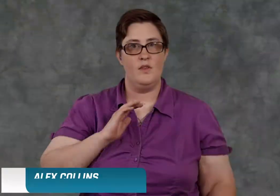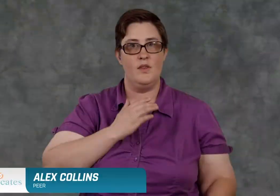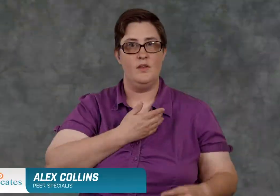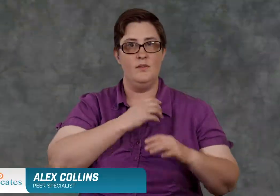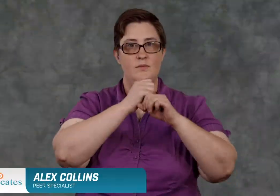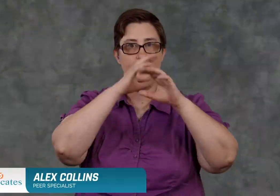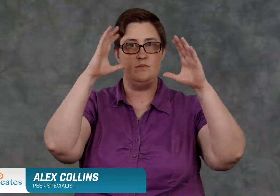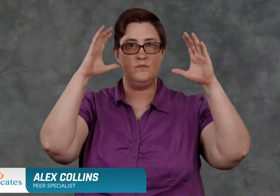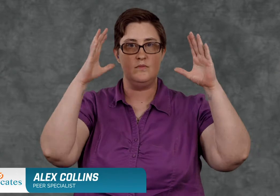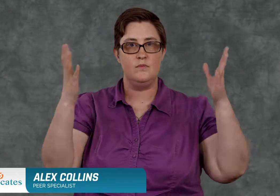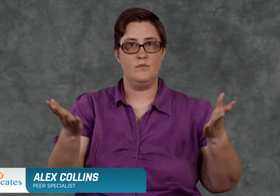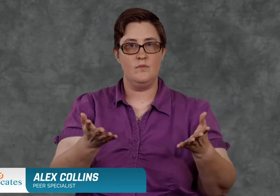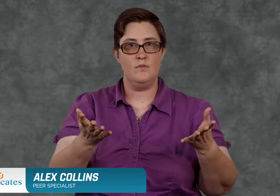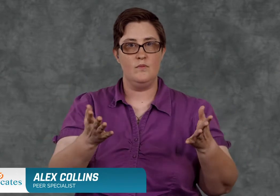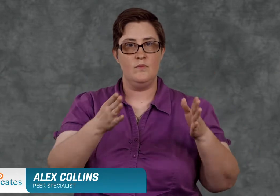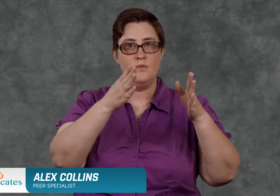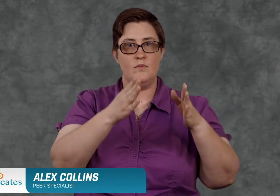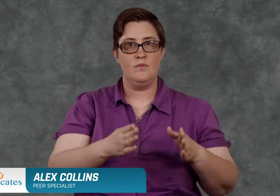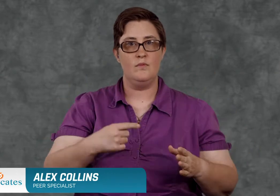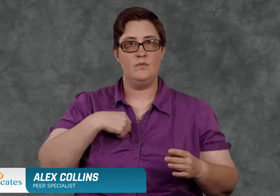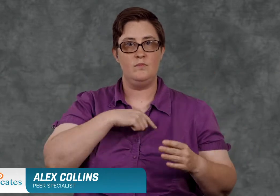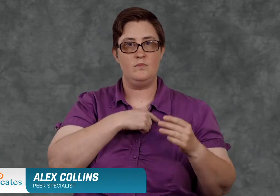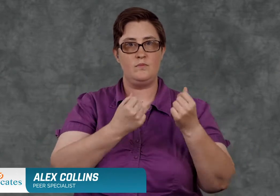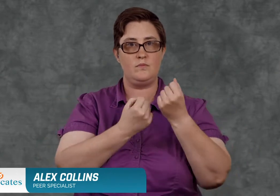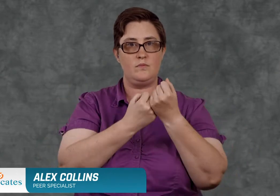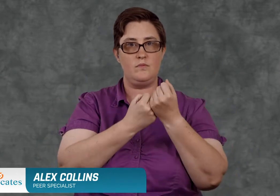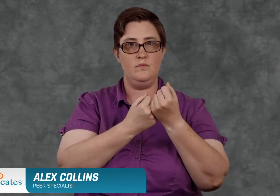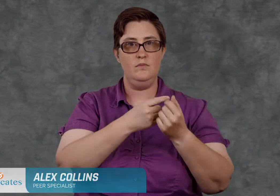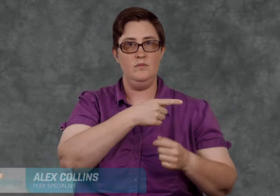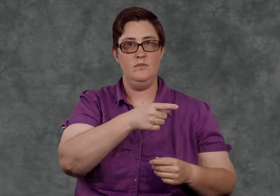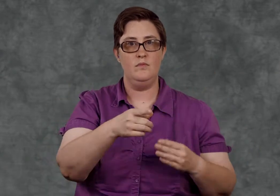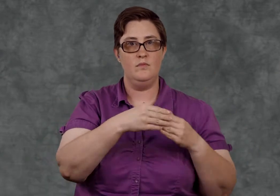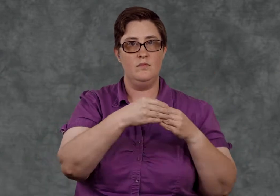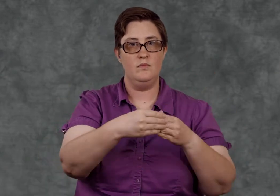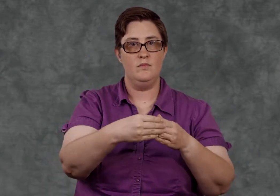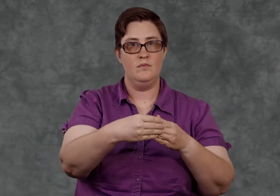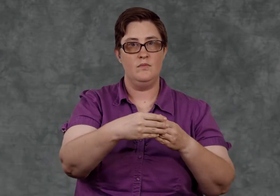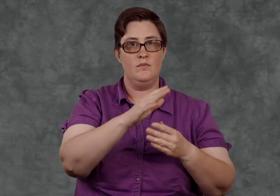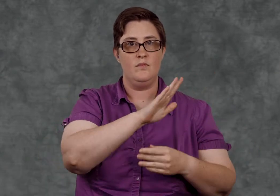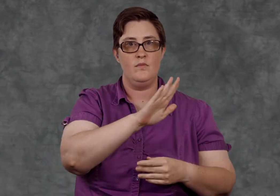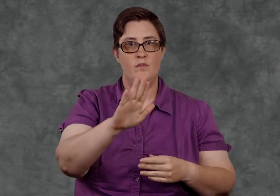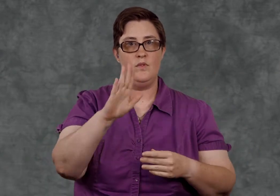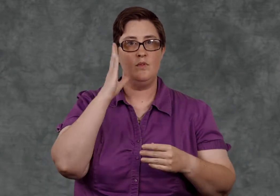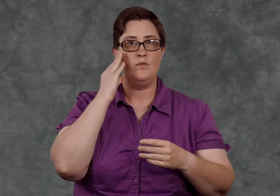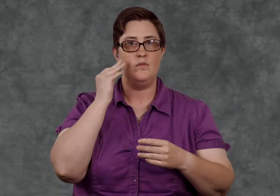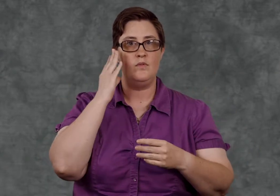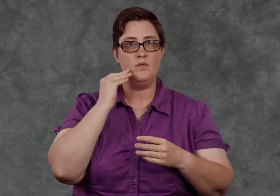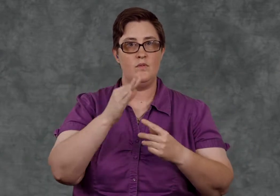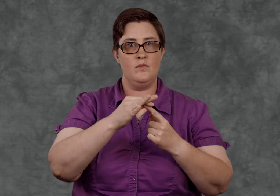We see the person we serve as a guide whose experience and point of view